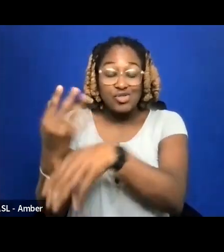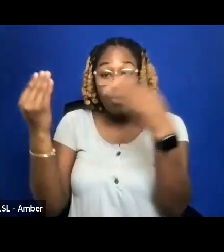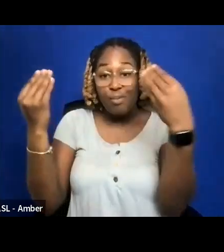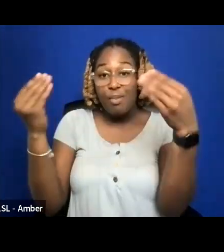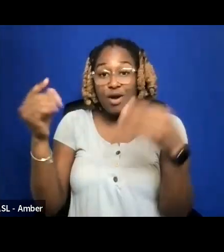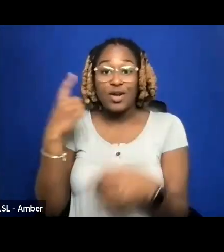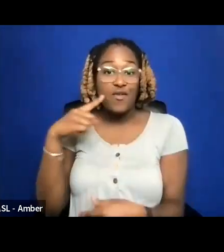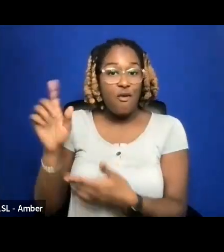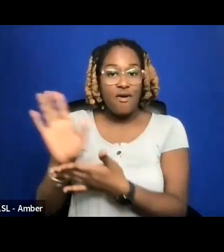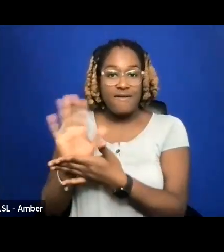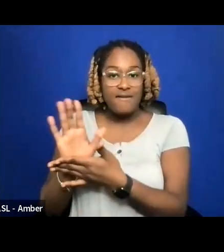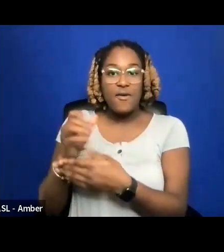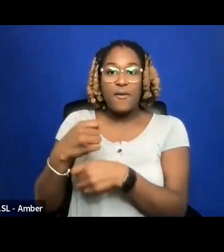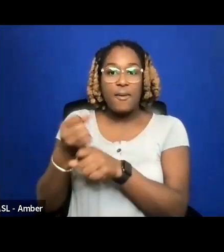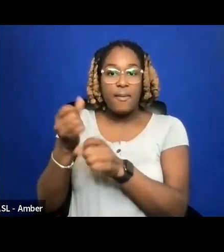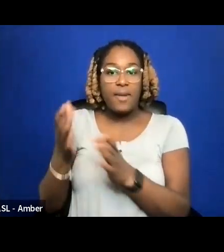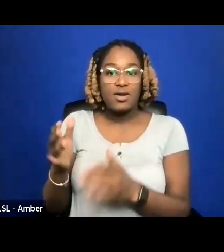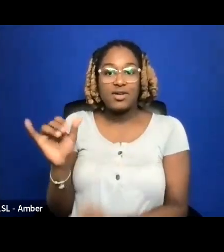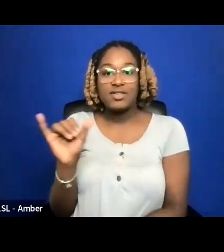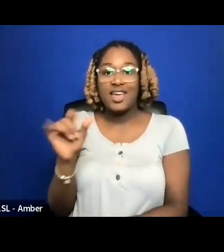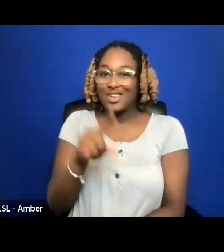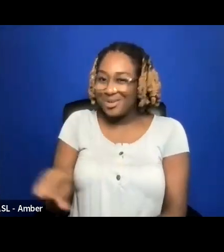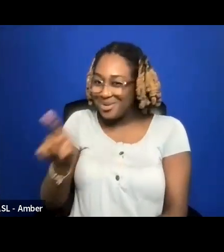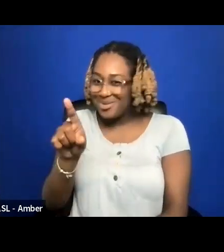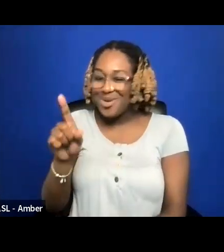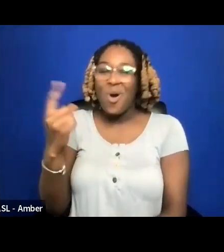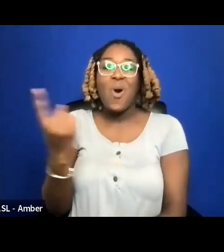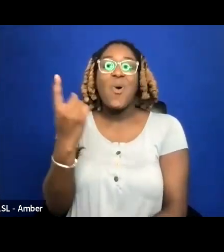I'VE ALWAYS BEEN IN THE INDEPENDENT WORLD.